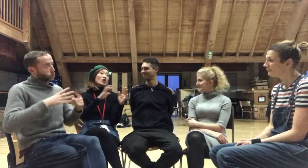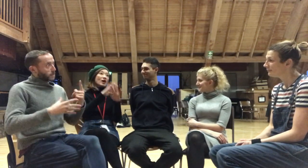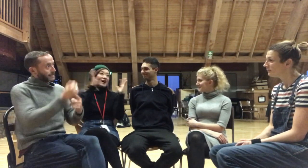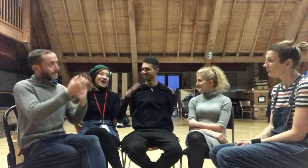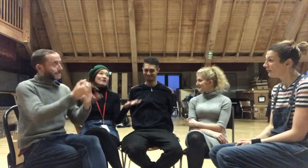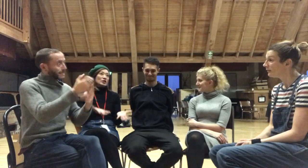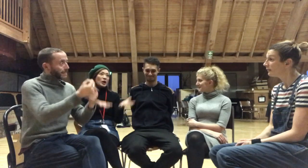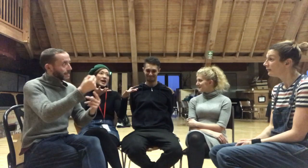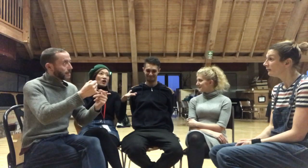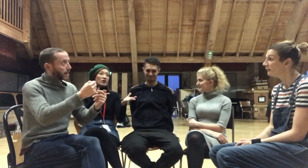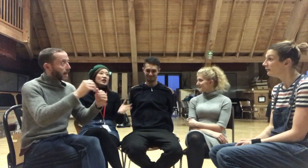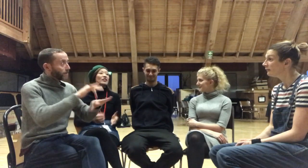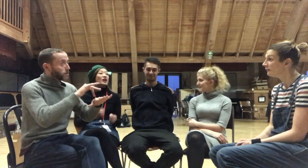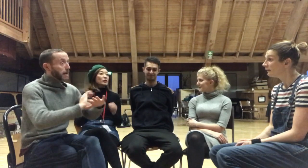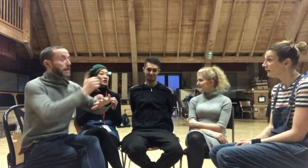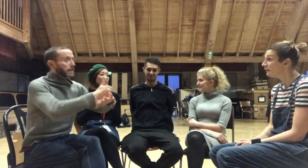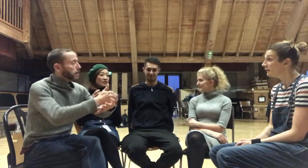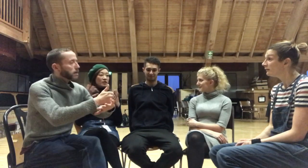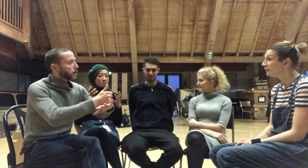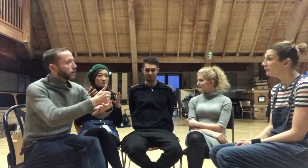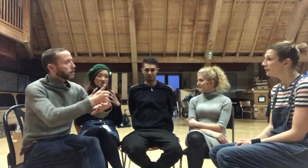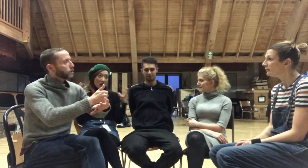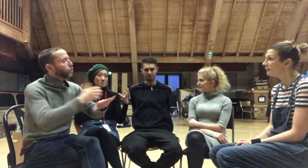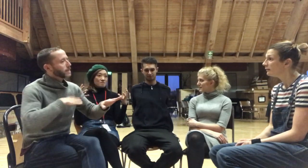the play on that we don't give it time.